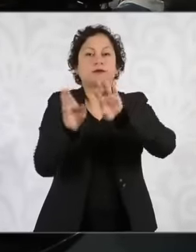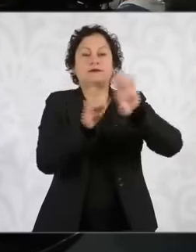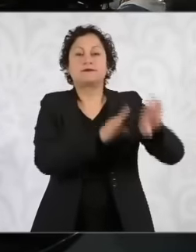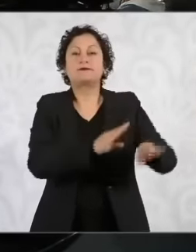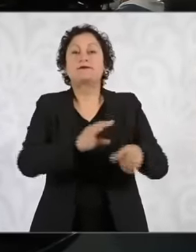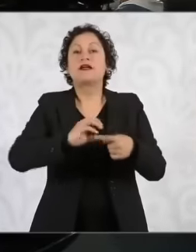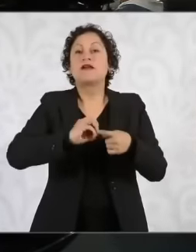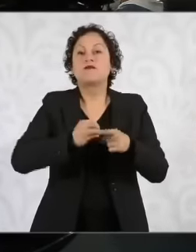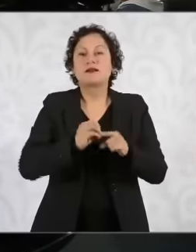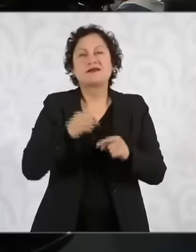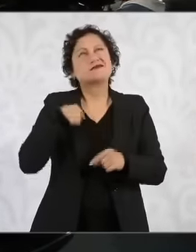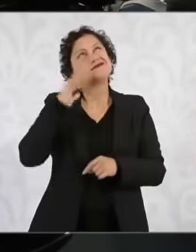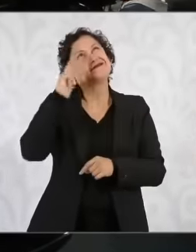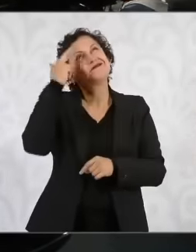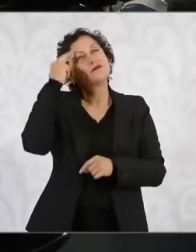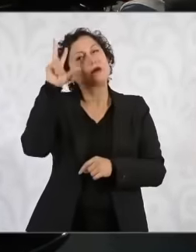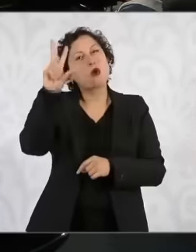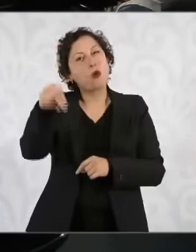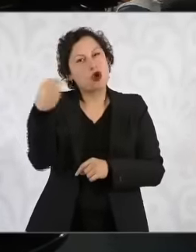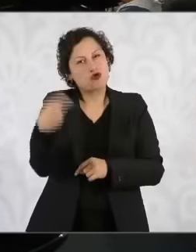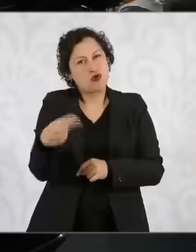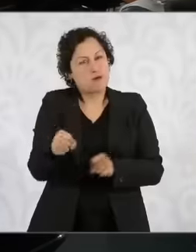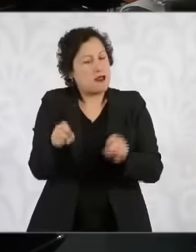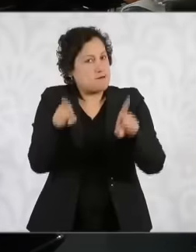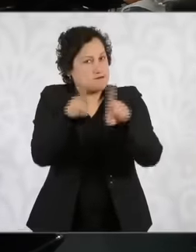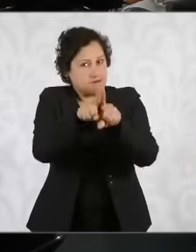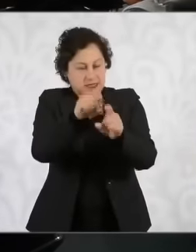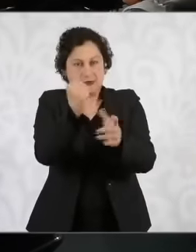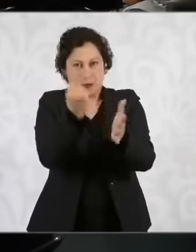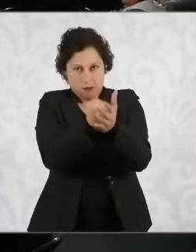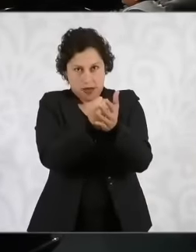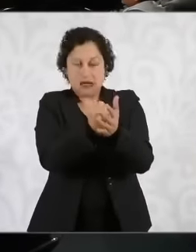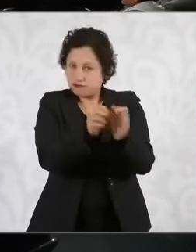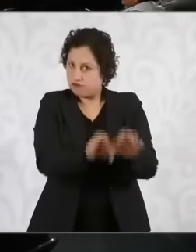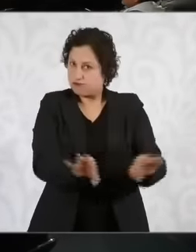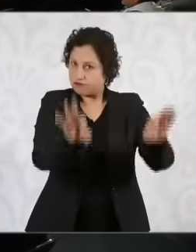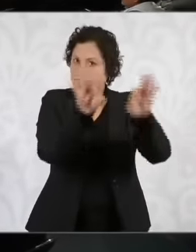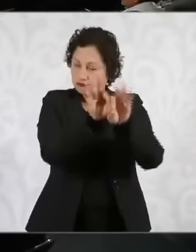The variety is also from this company, which is very important. It has a variety of beans that